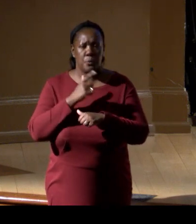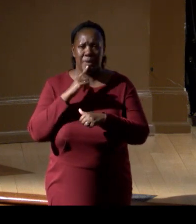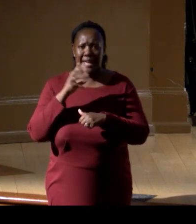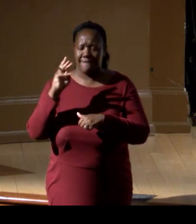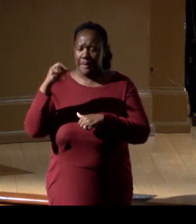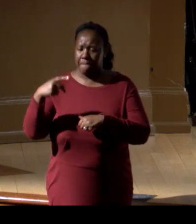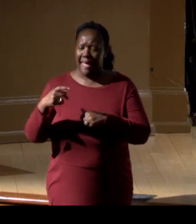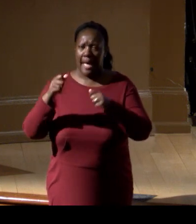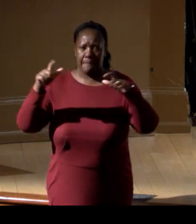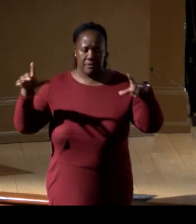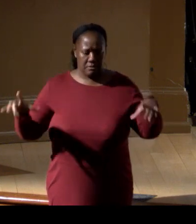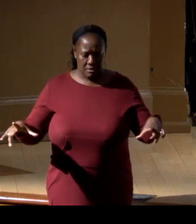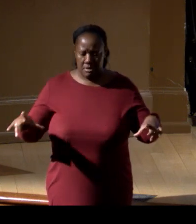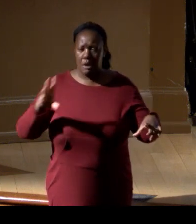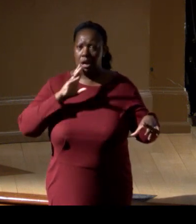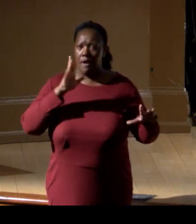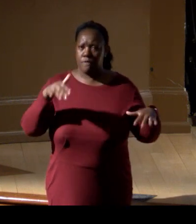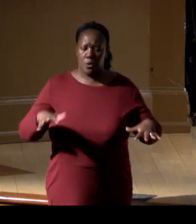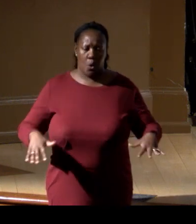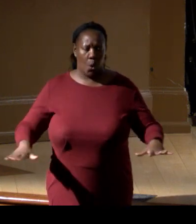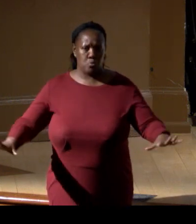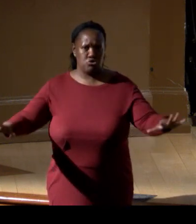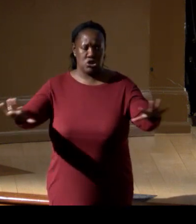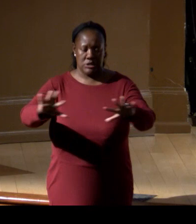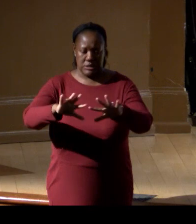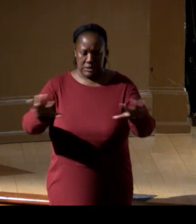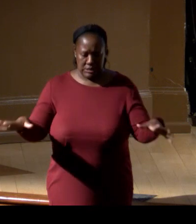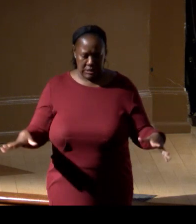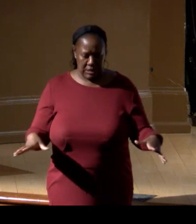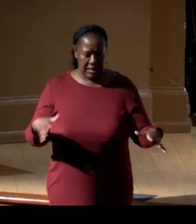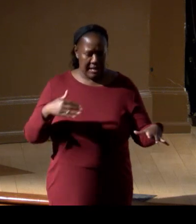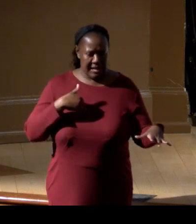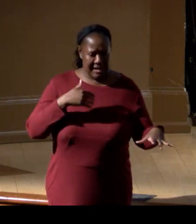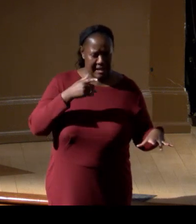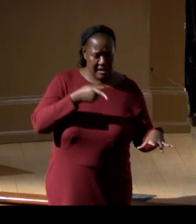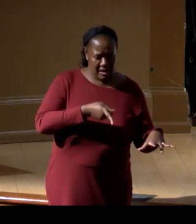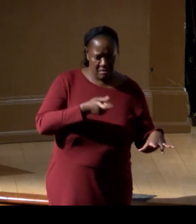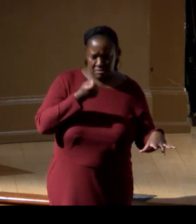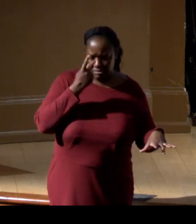but then you also have everything that's happening in the coastal zones and like much higher mesh that is occurring over coral reefs